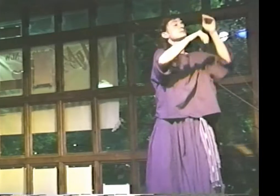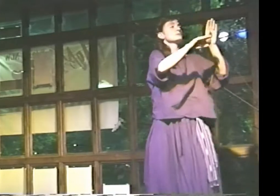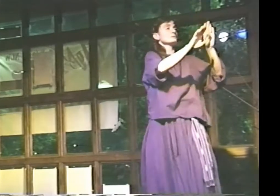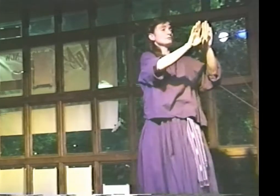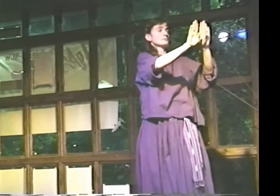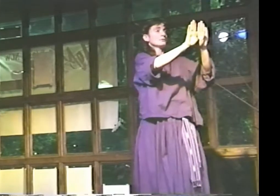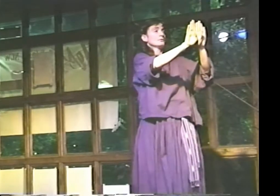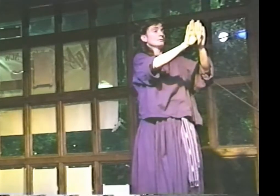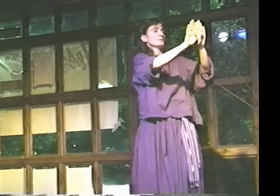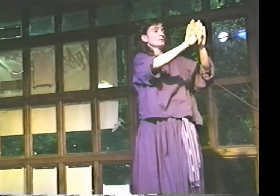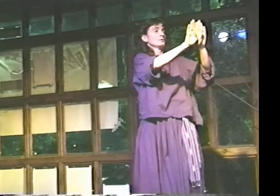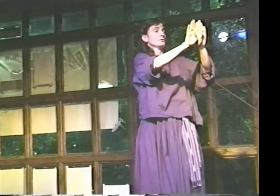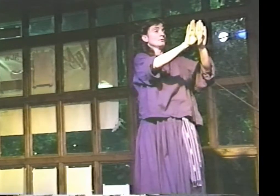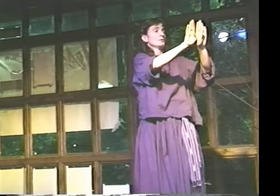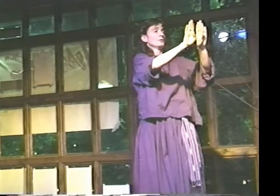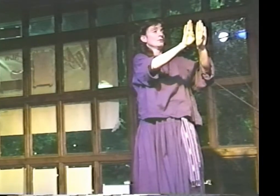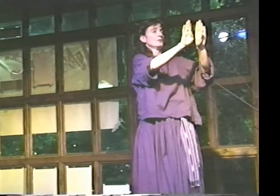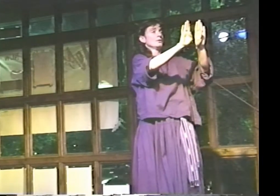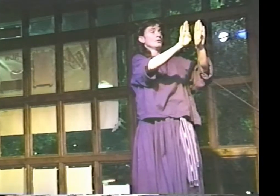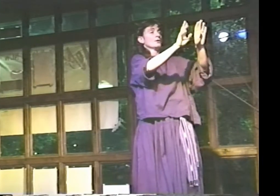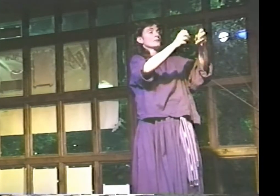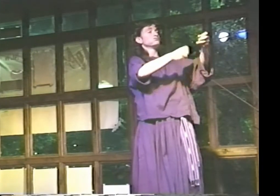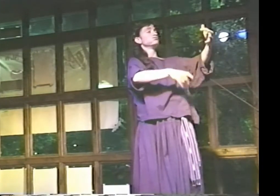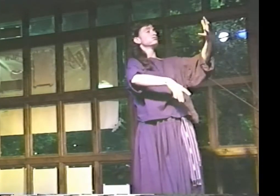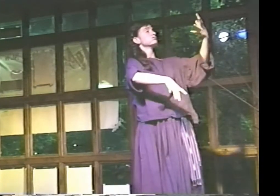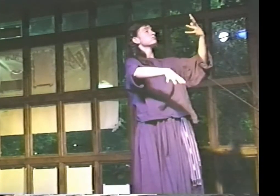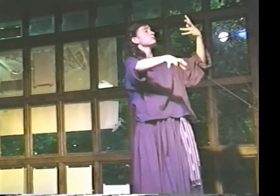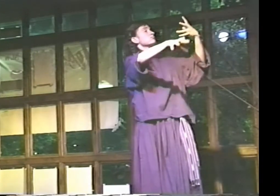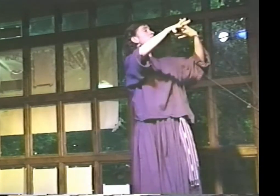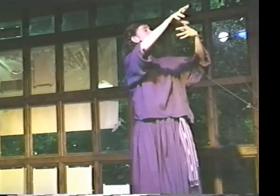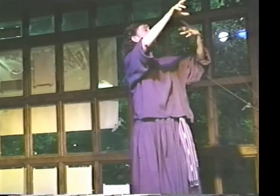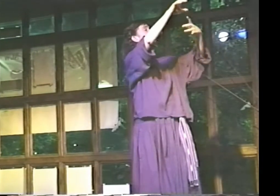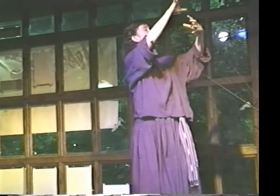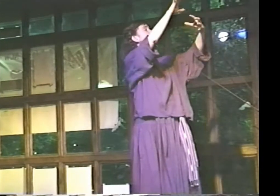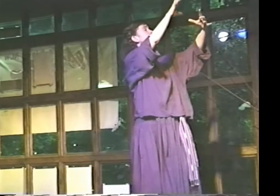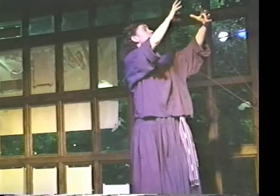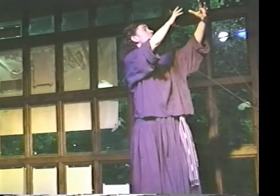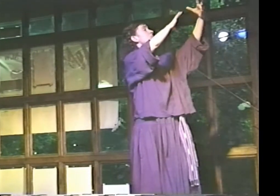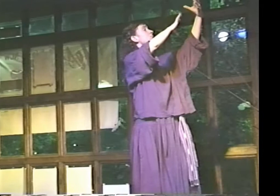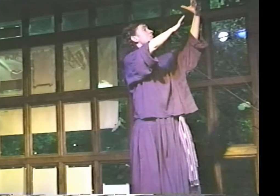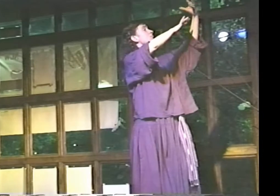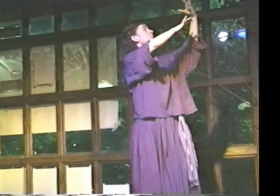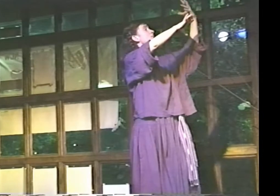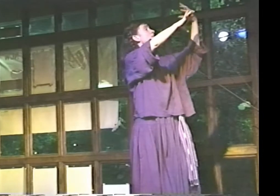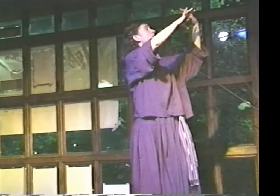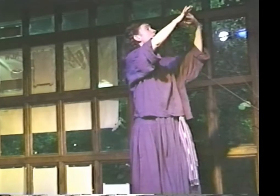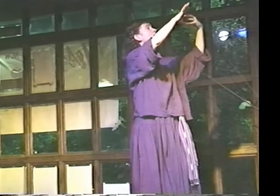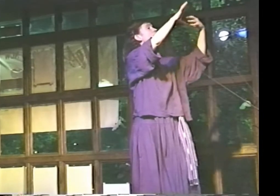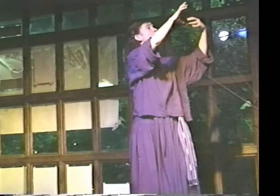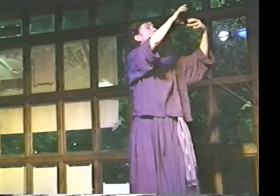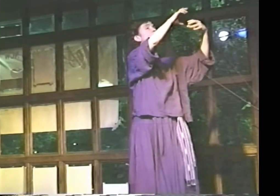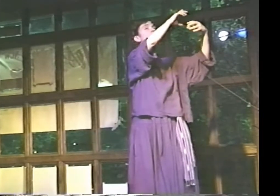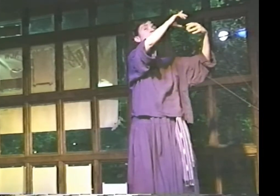"AND THE DOOR TO THE CHAMBER CRACKS OPEN, AND MIST COMES OUT."